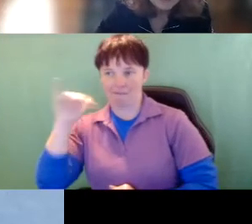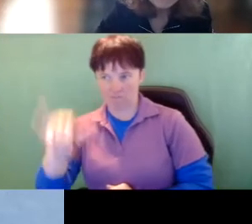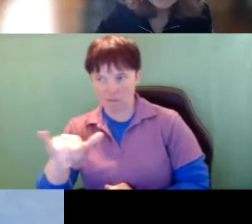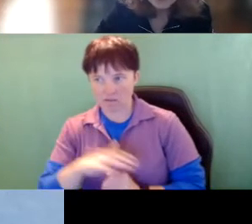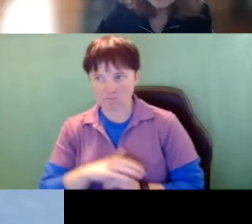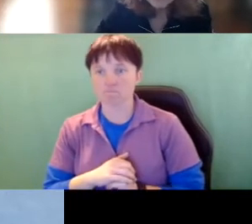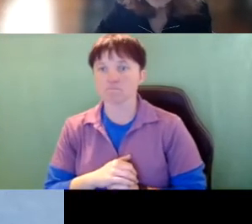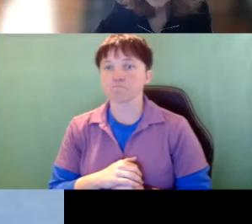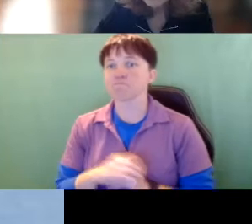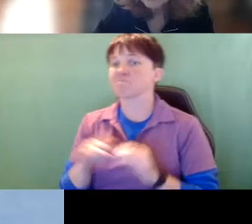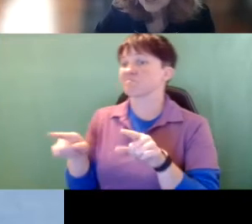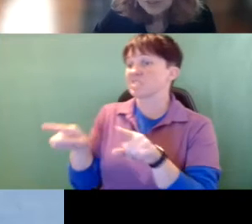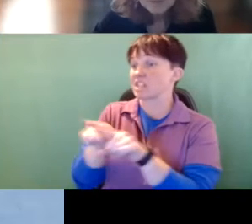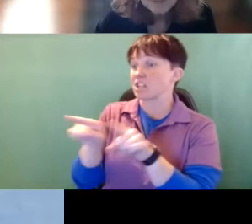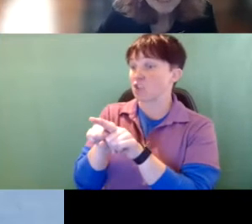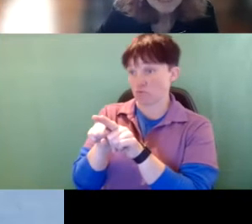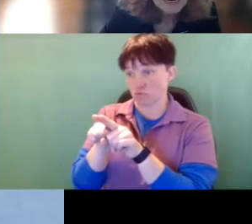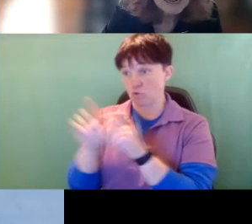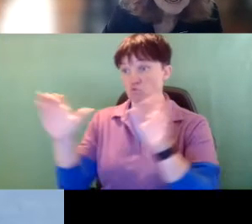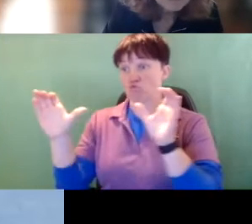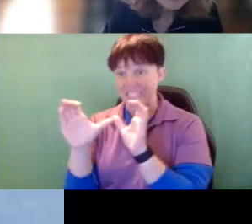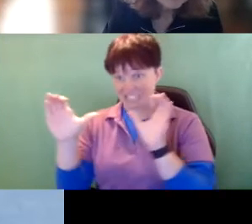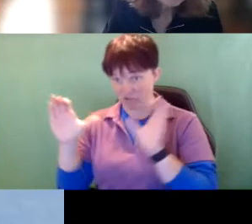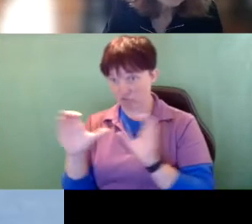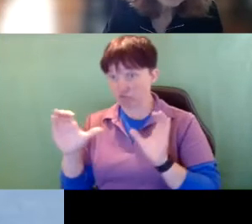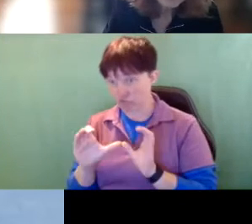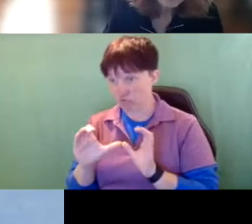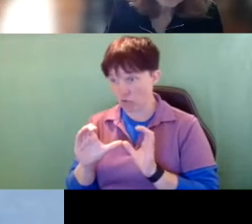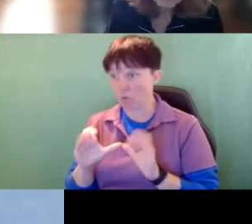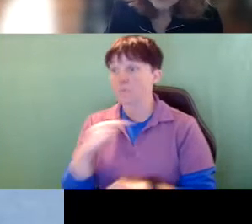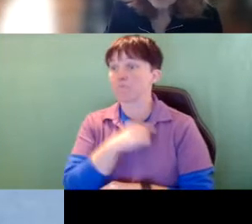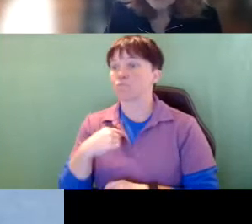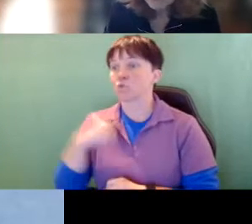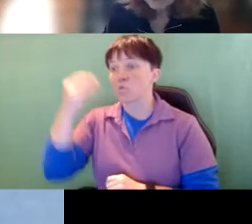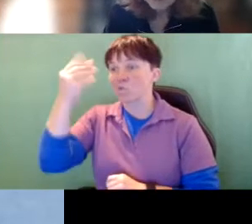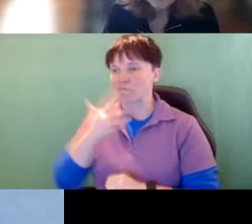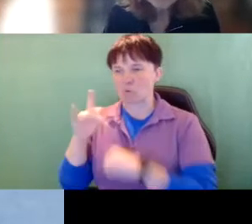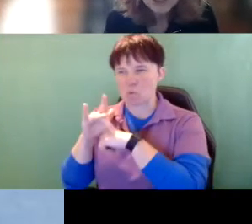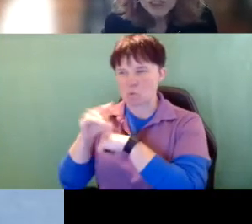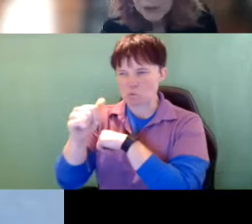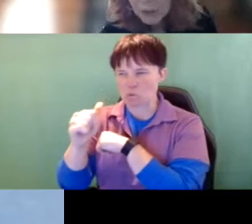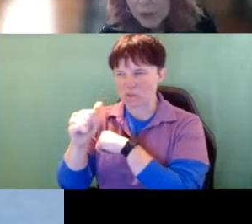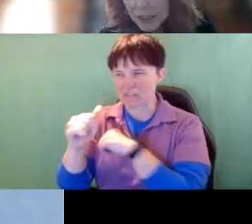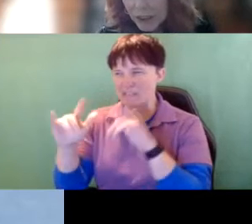There's also a credential we were told early on in our systems change work that you have